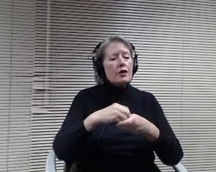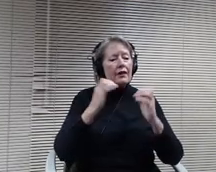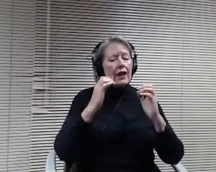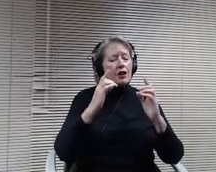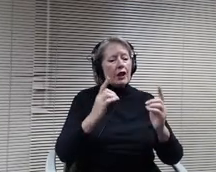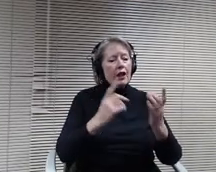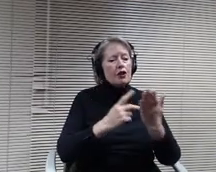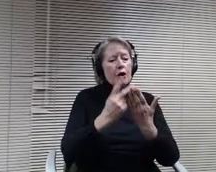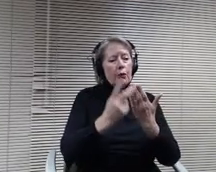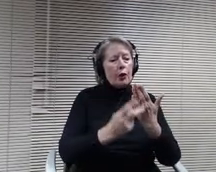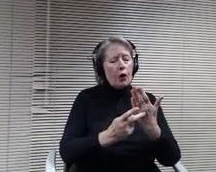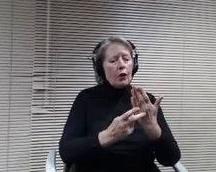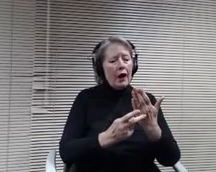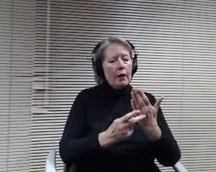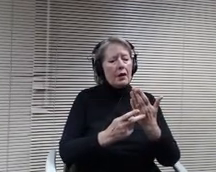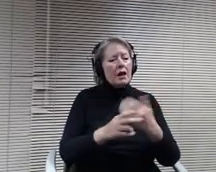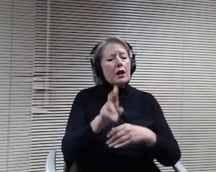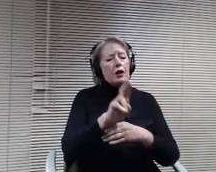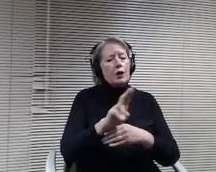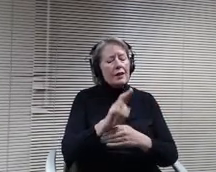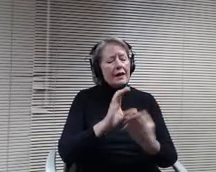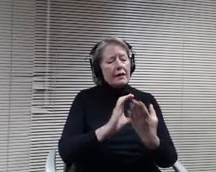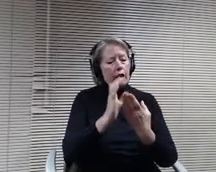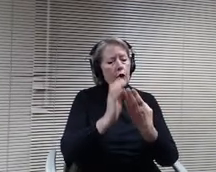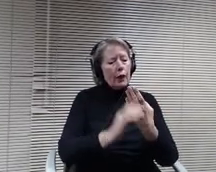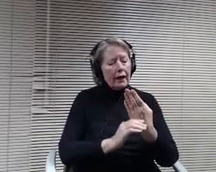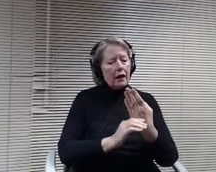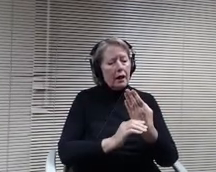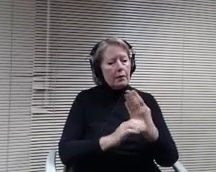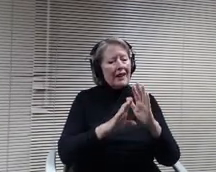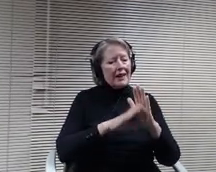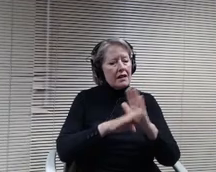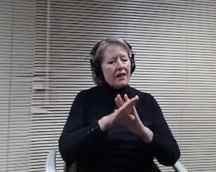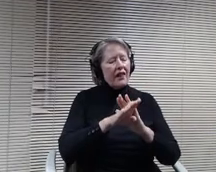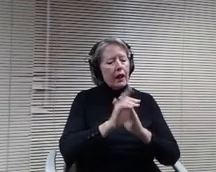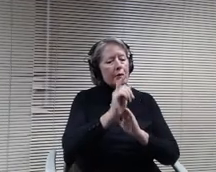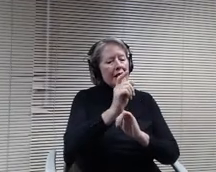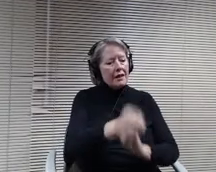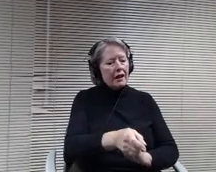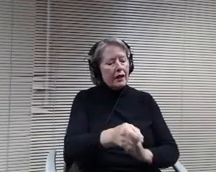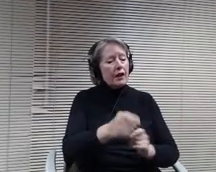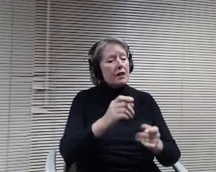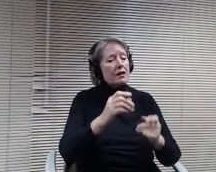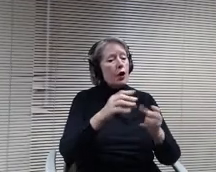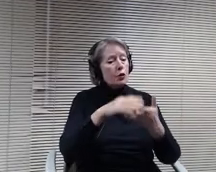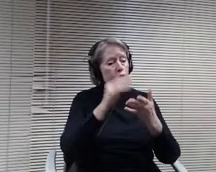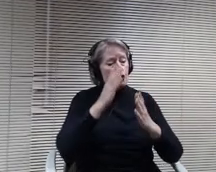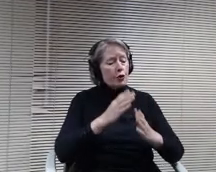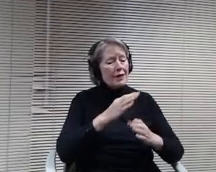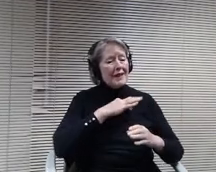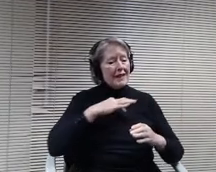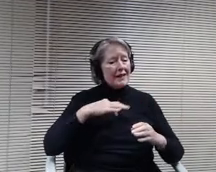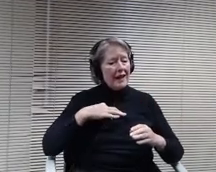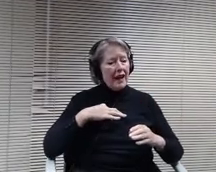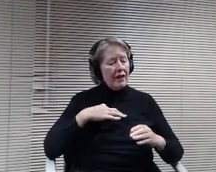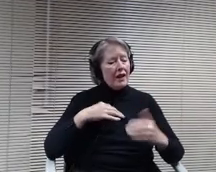that is developed and delivered so that students and staff gave. An understanding and appreciation of the cultural and